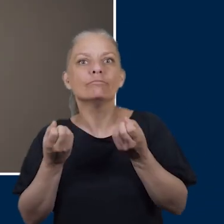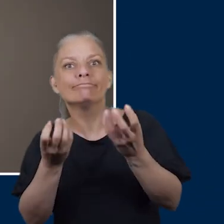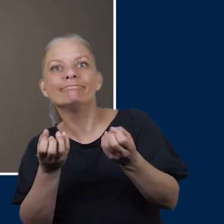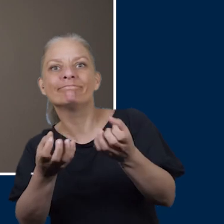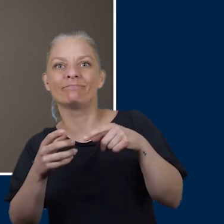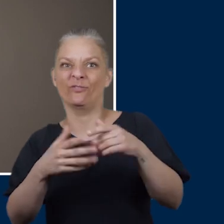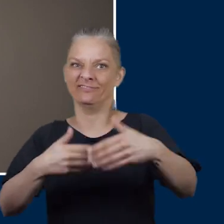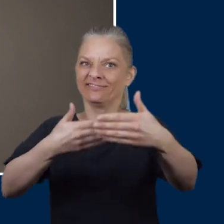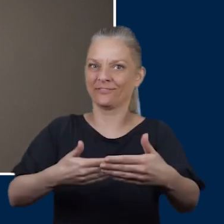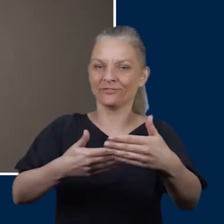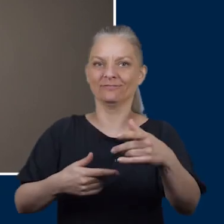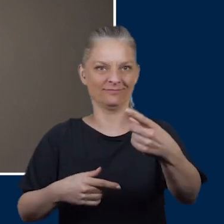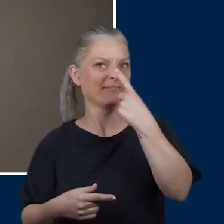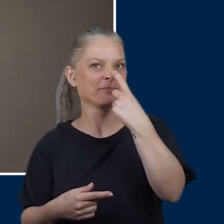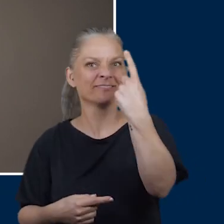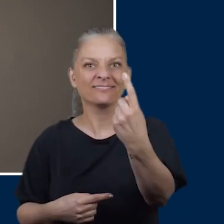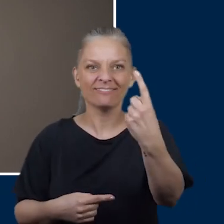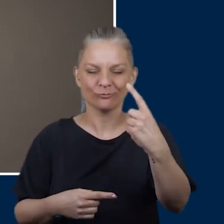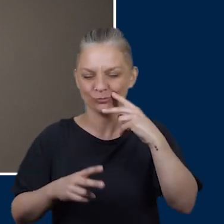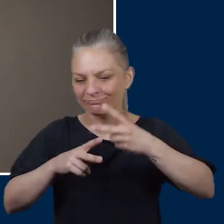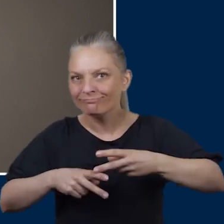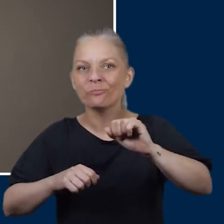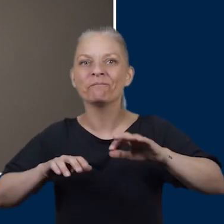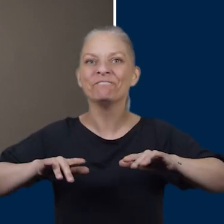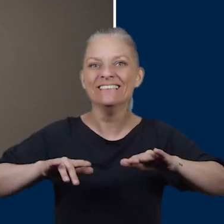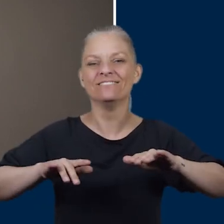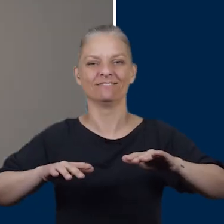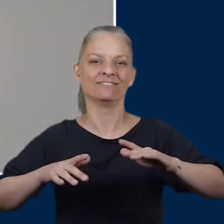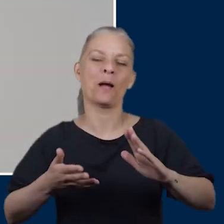session you will be able to look after your own feet and have happy and healthy feet.